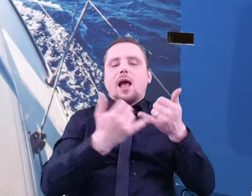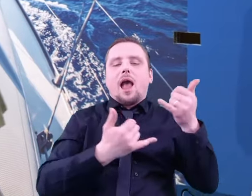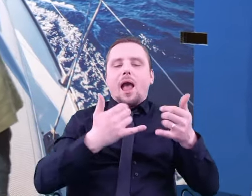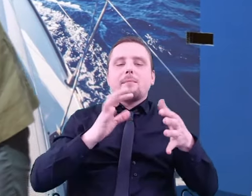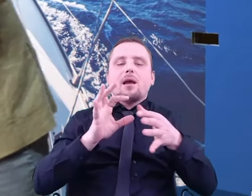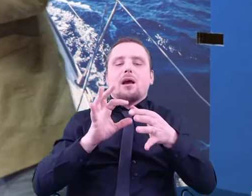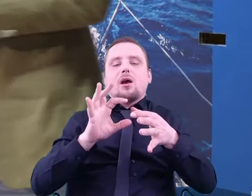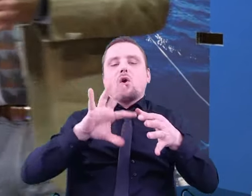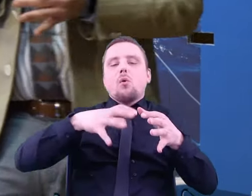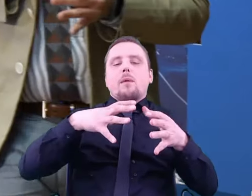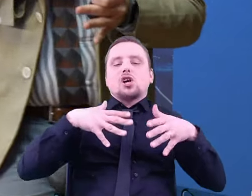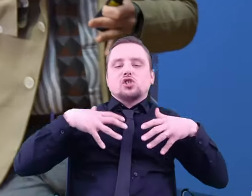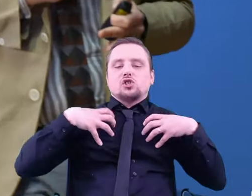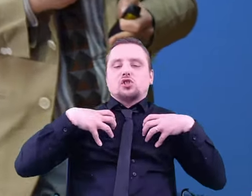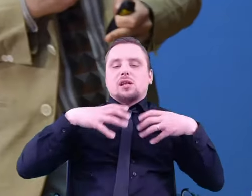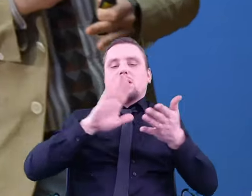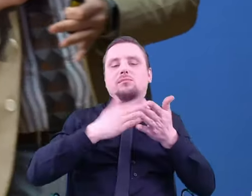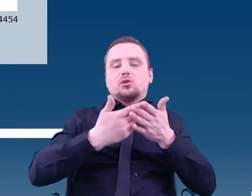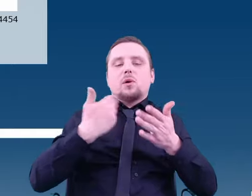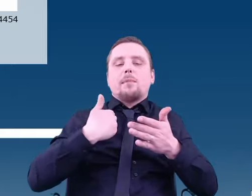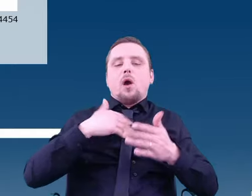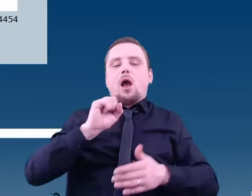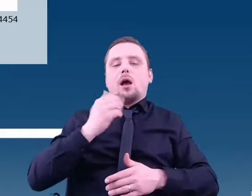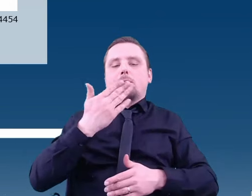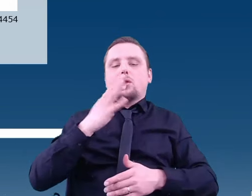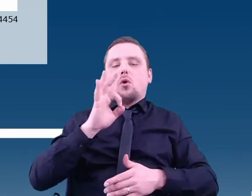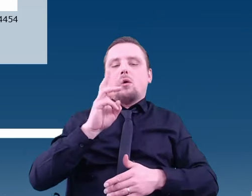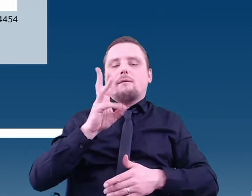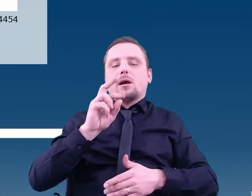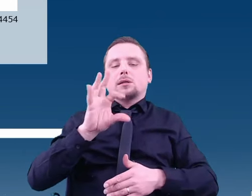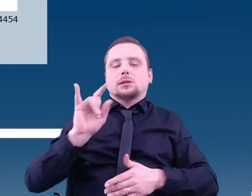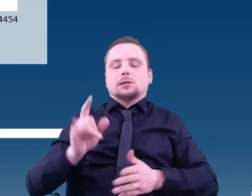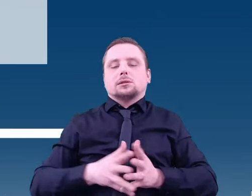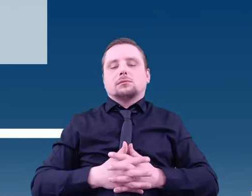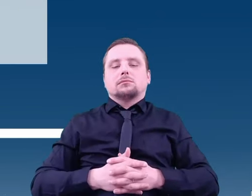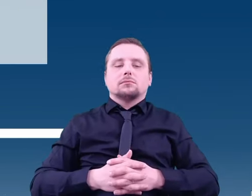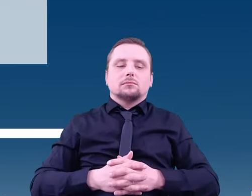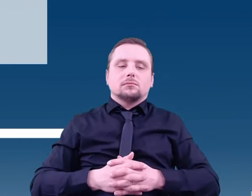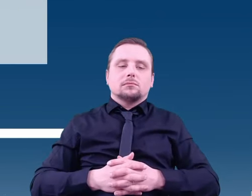This is what the MS on the Rosetta orbiter looked like.